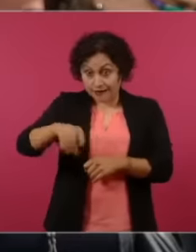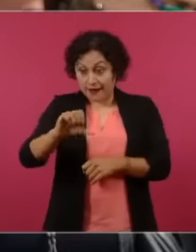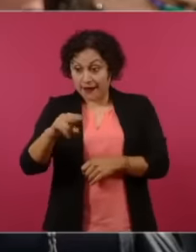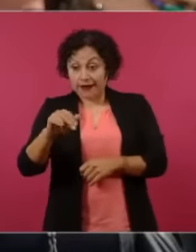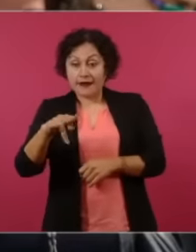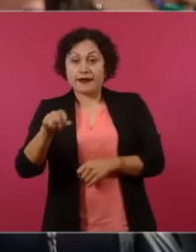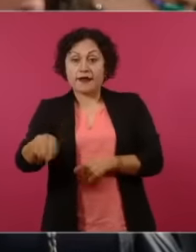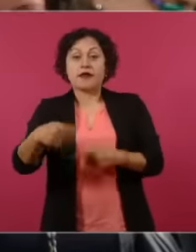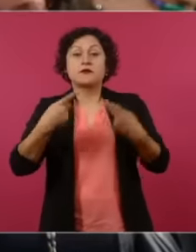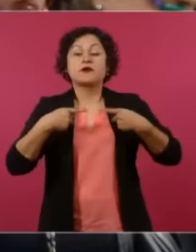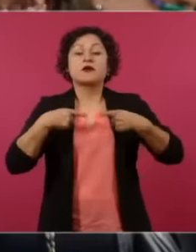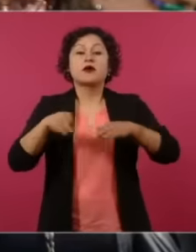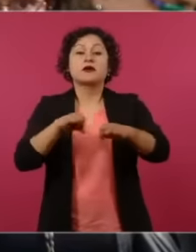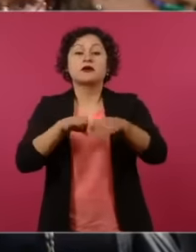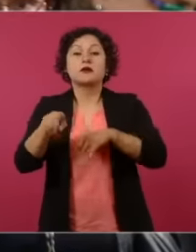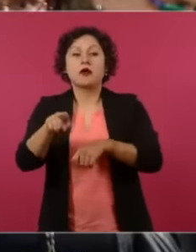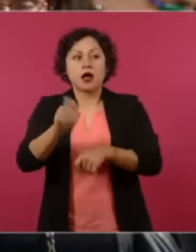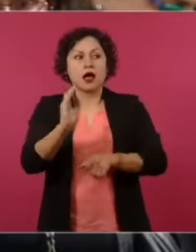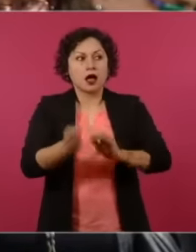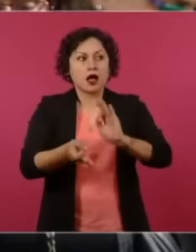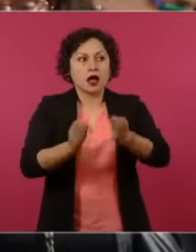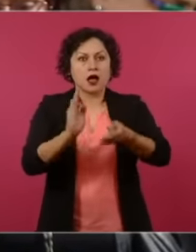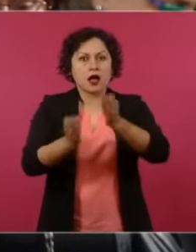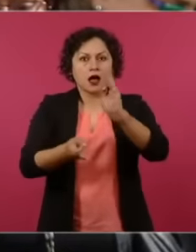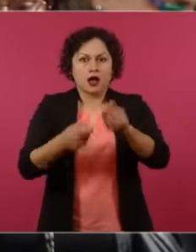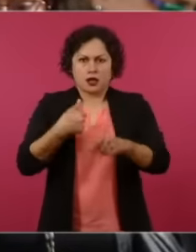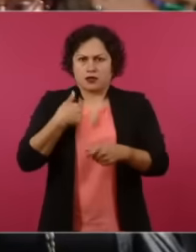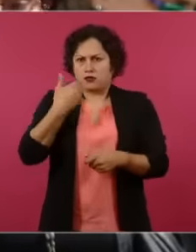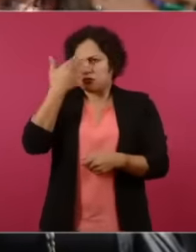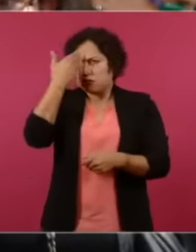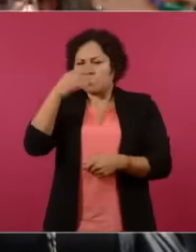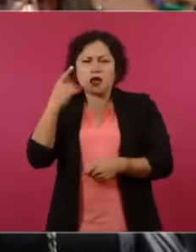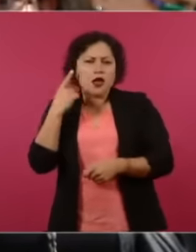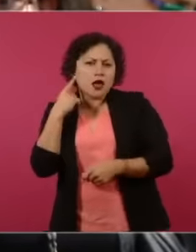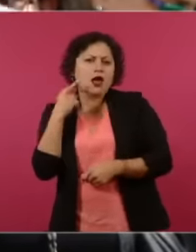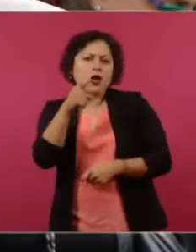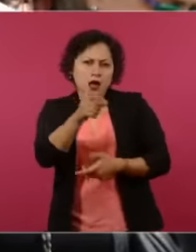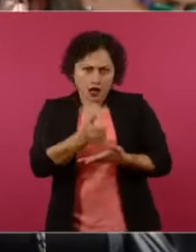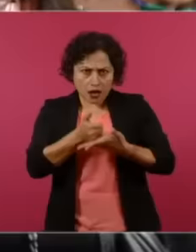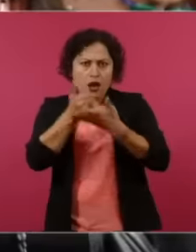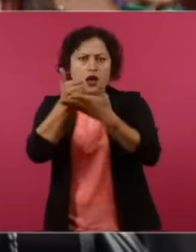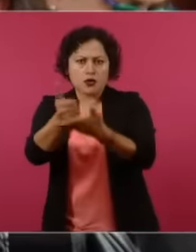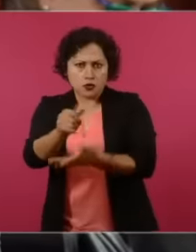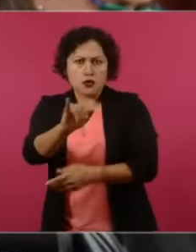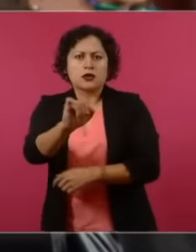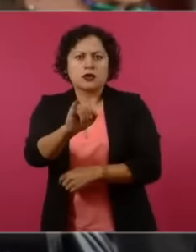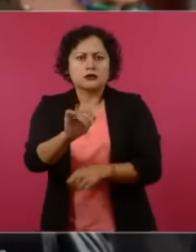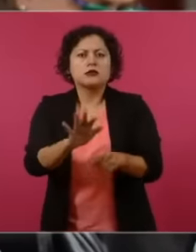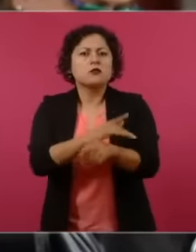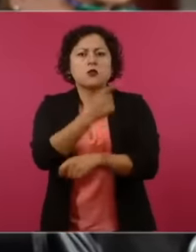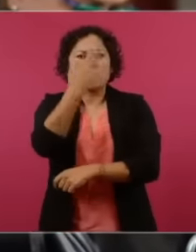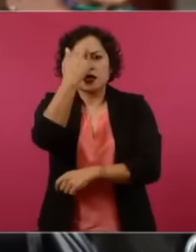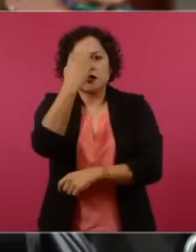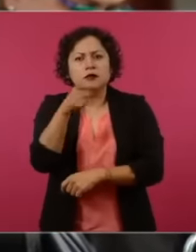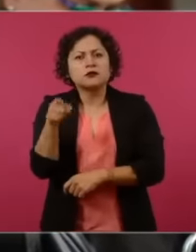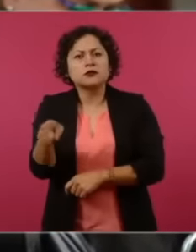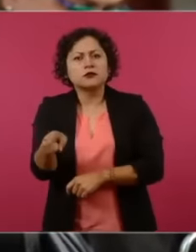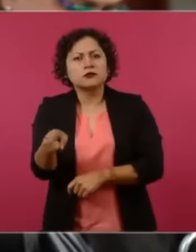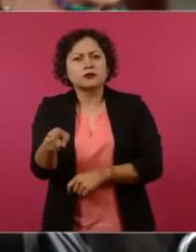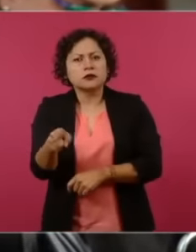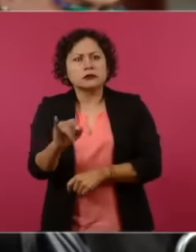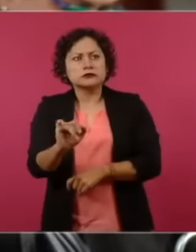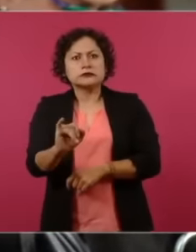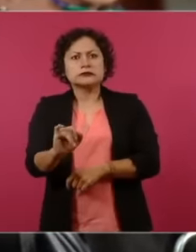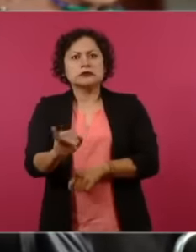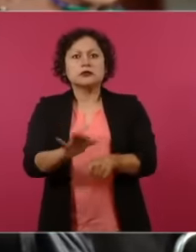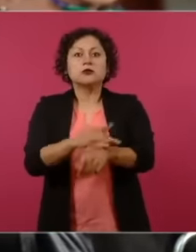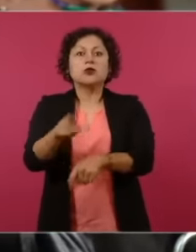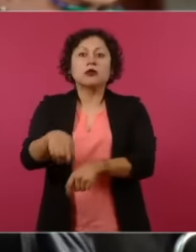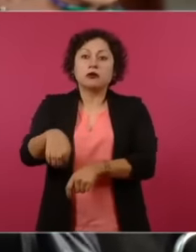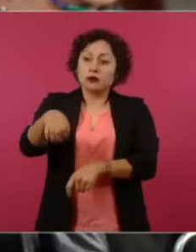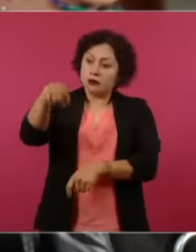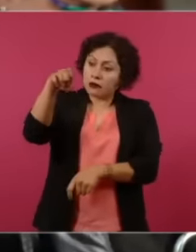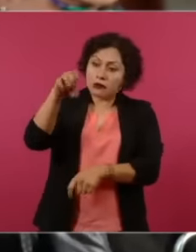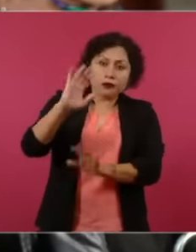you are trying to help them because because they have seen that they are doing well, they are also 60 or 70 years old